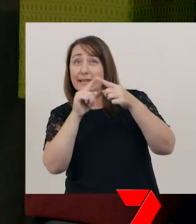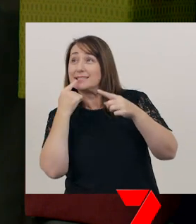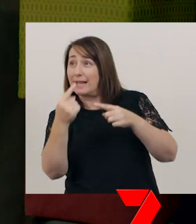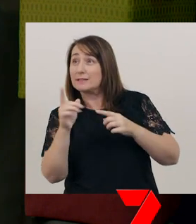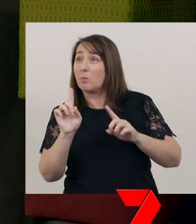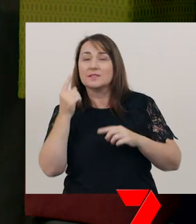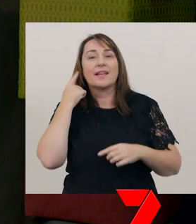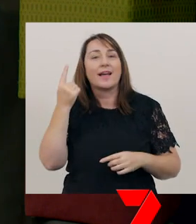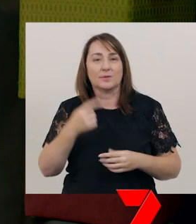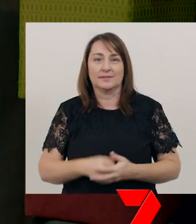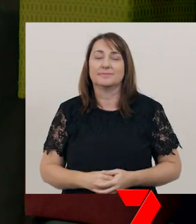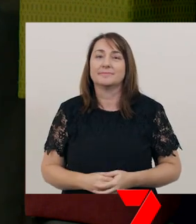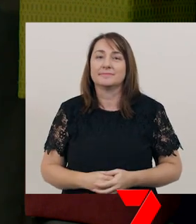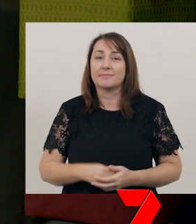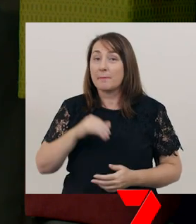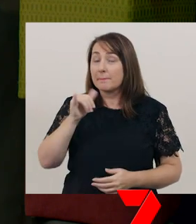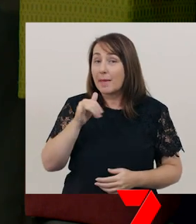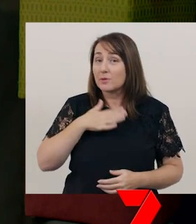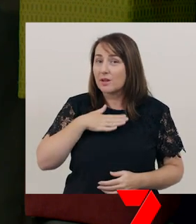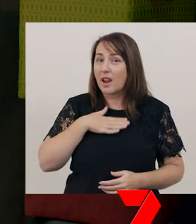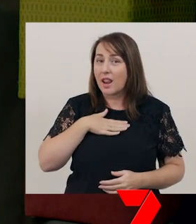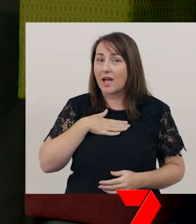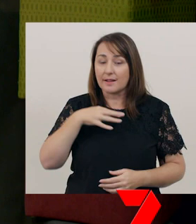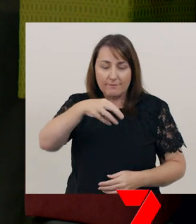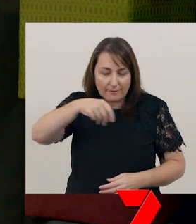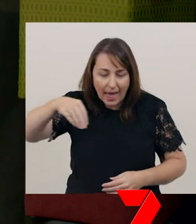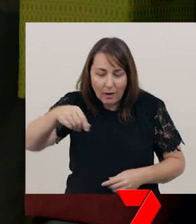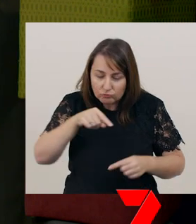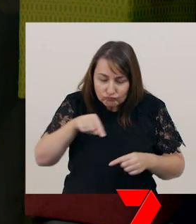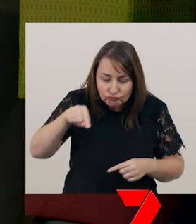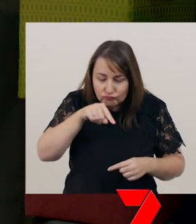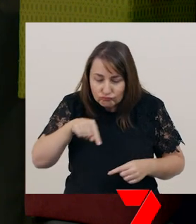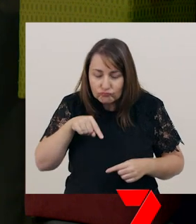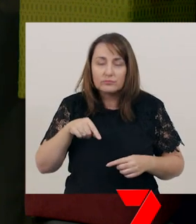You might even like to use flour, or playdough, to write the letter ‘E’.